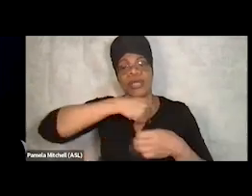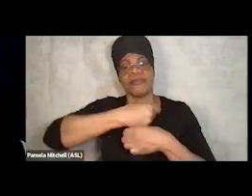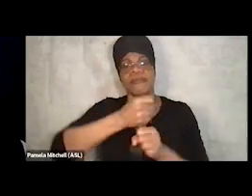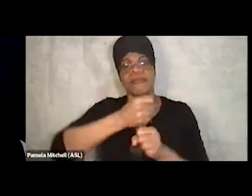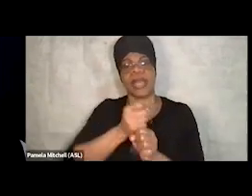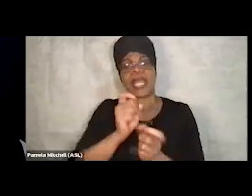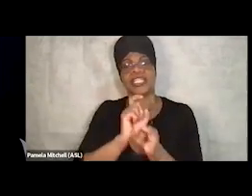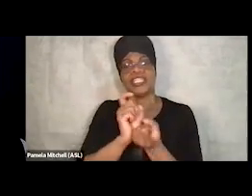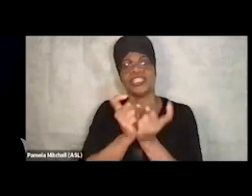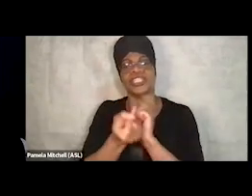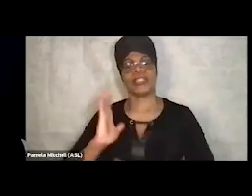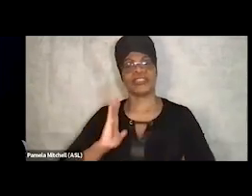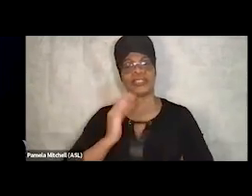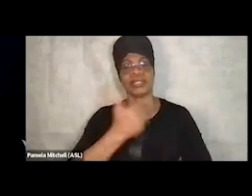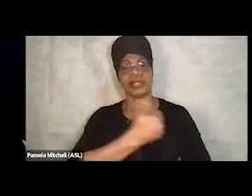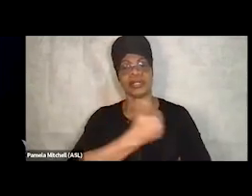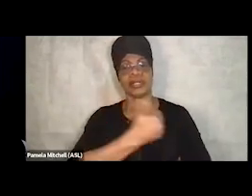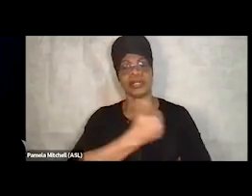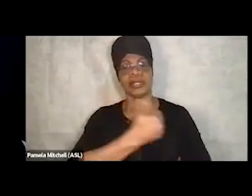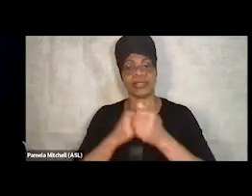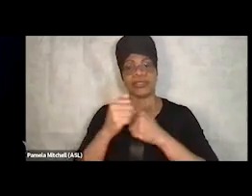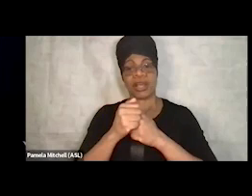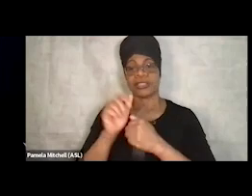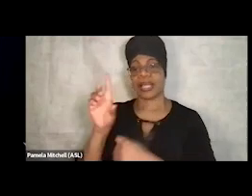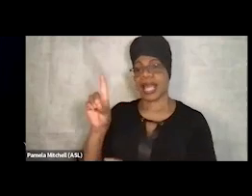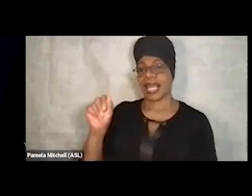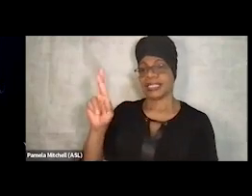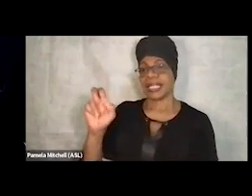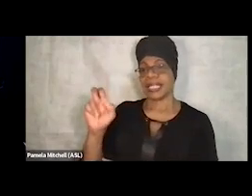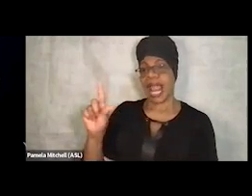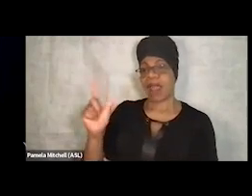of having Darrell and I, the recovery representation